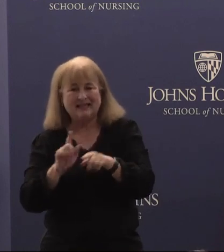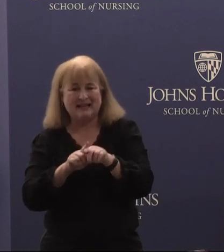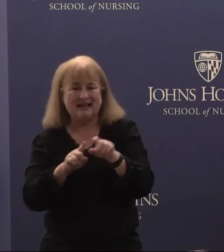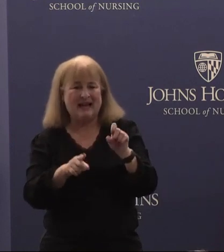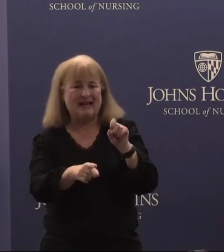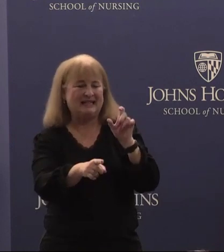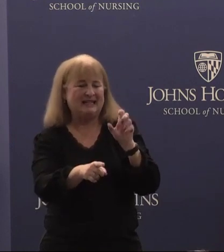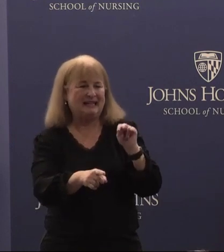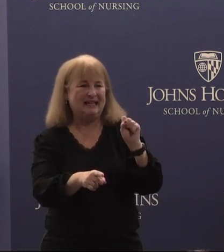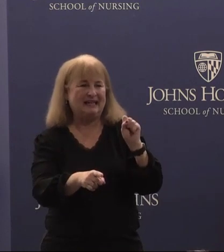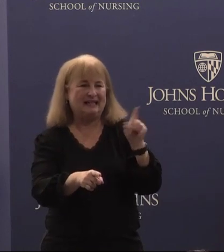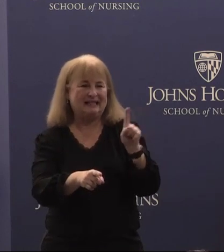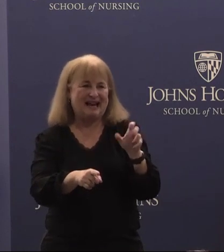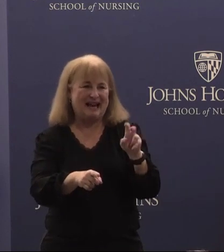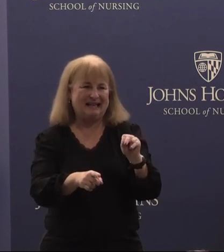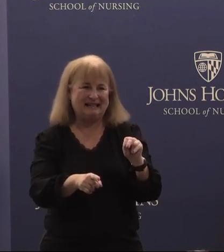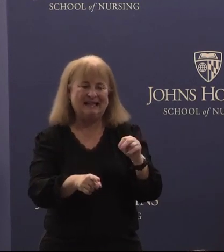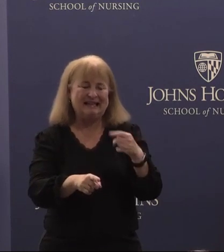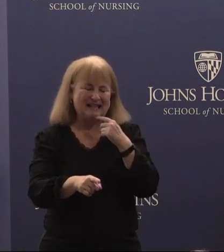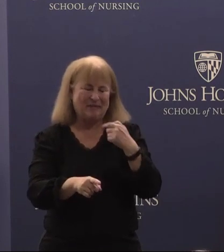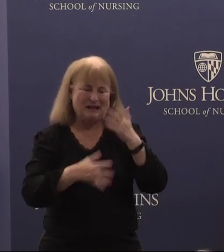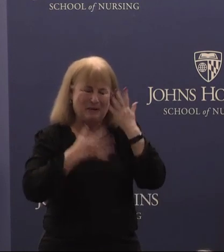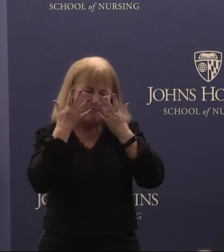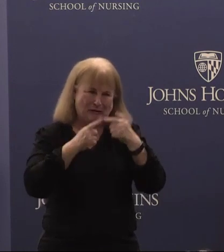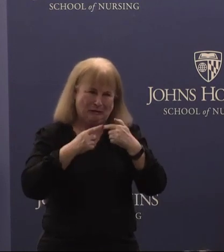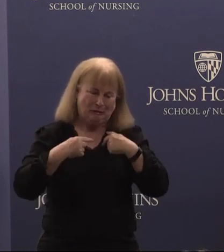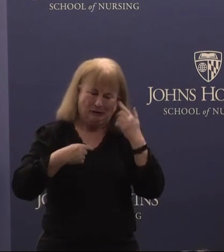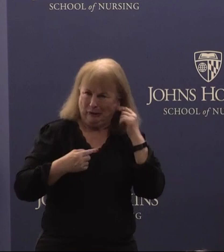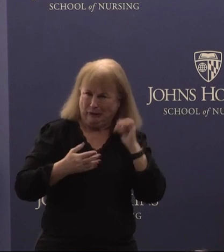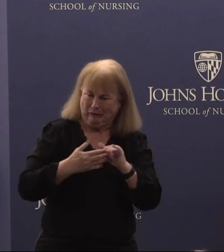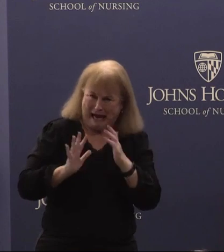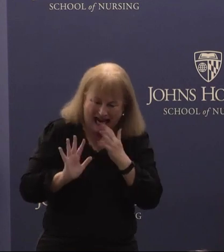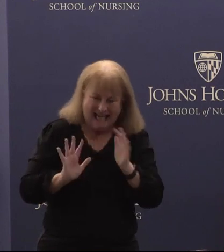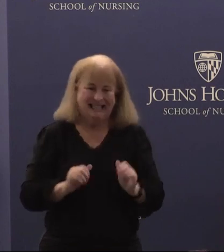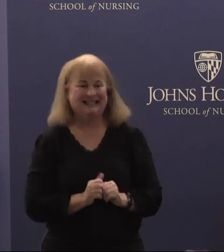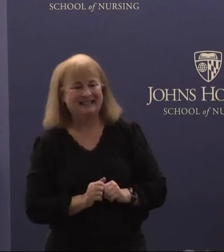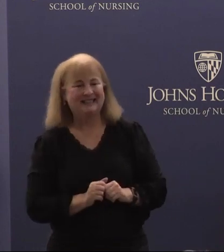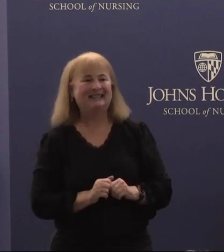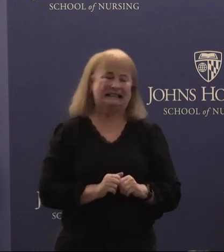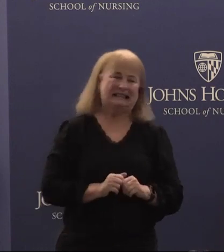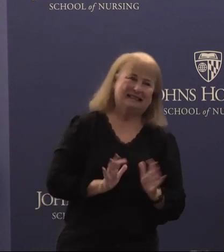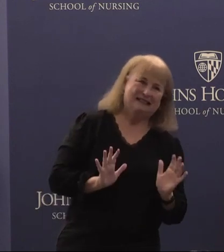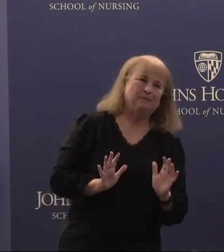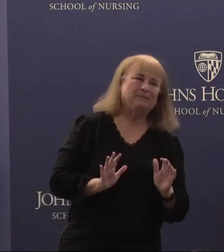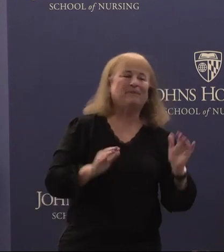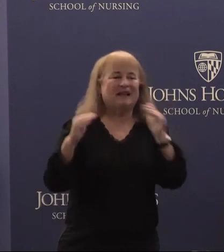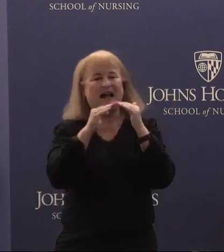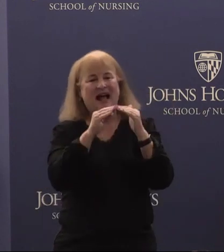and it was embarrassing to hear that list, I have to say. Um, our colleagues in, in government are